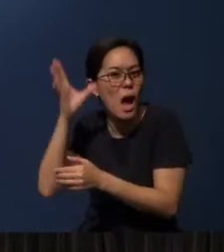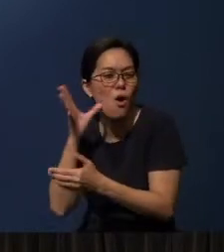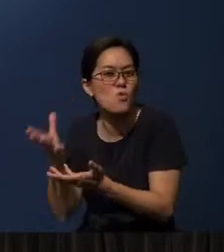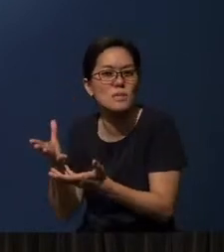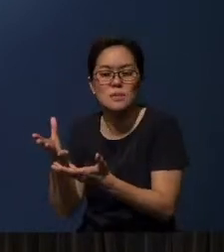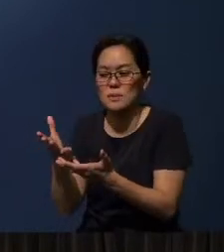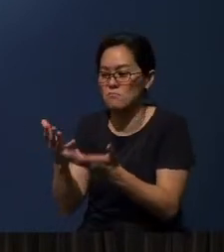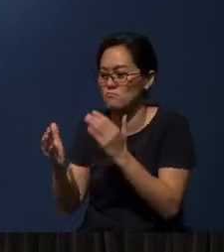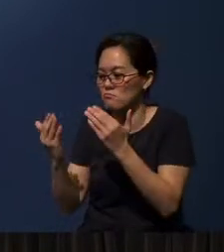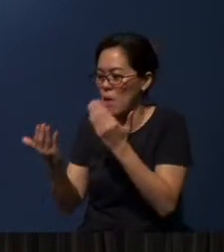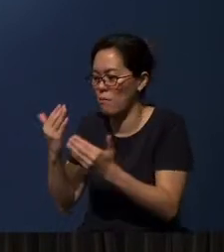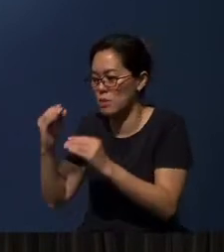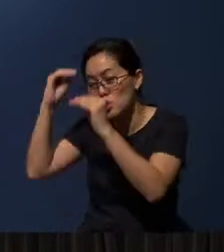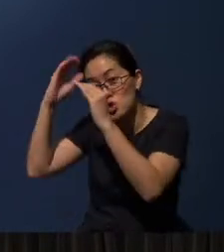Your teachers.